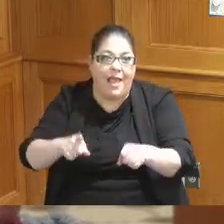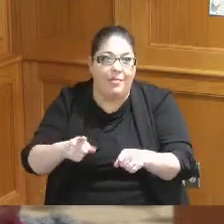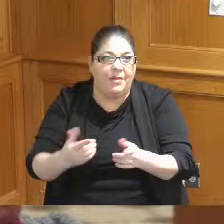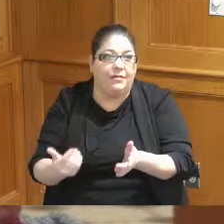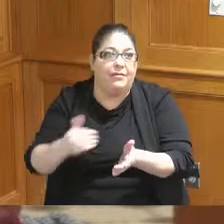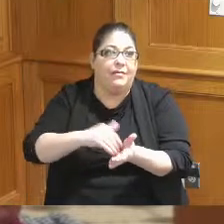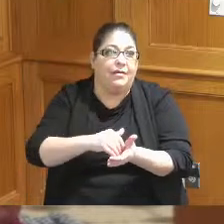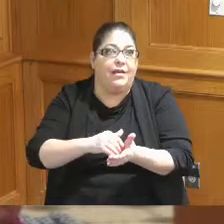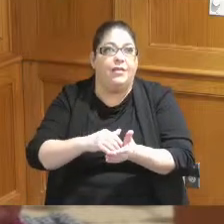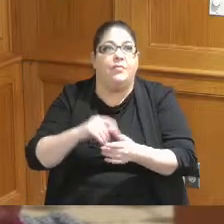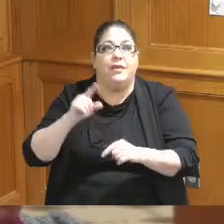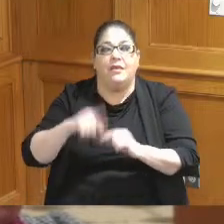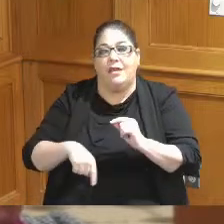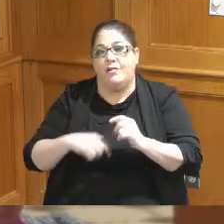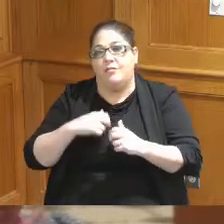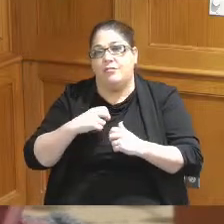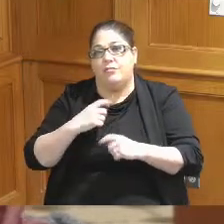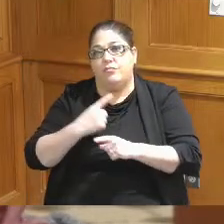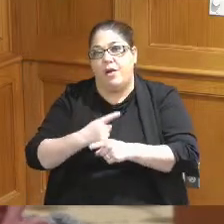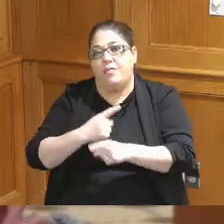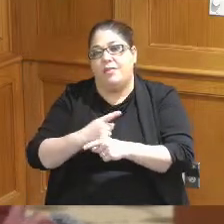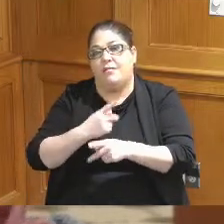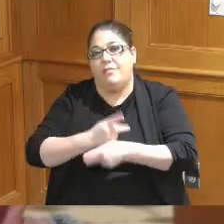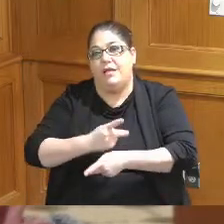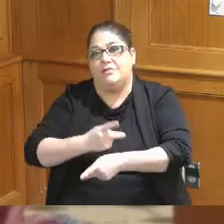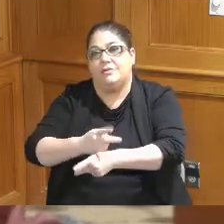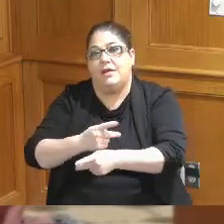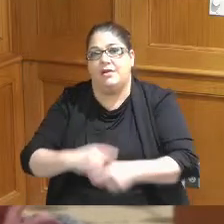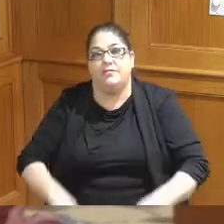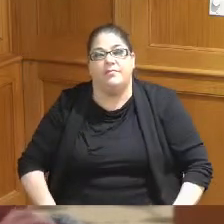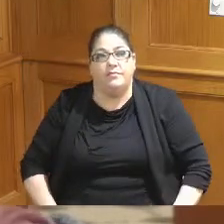don't aren't able to properly maintain and do the necessary Capital repairs and improvements to the